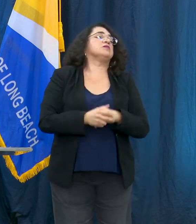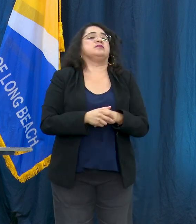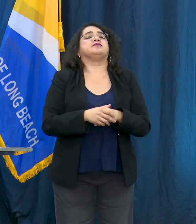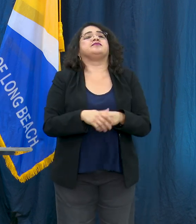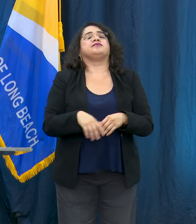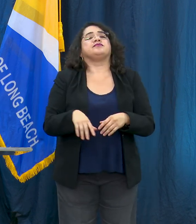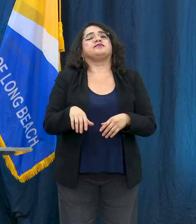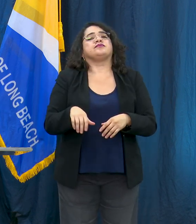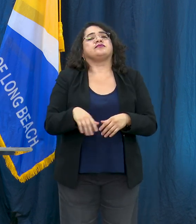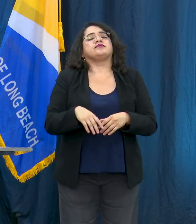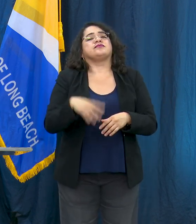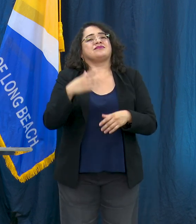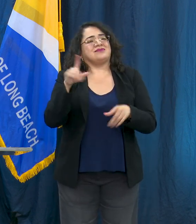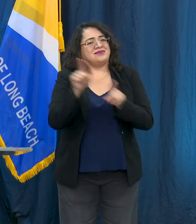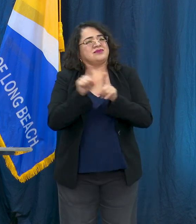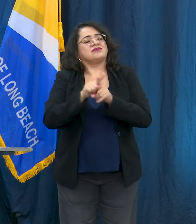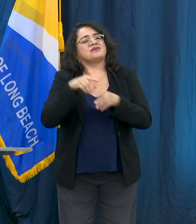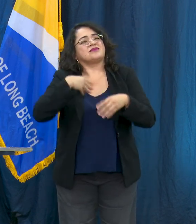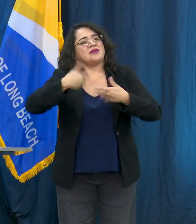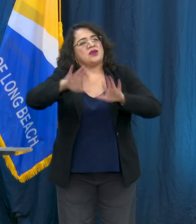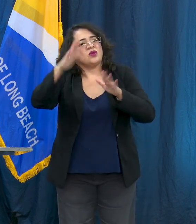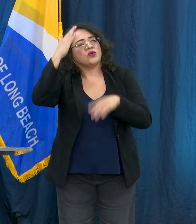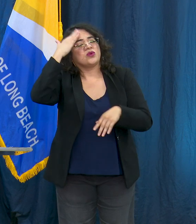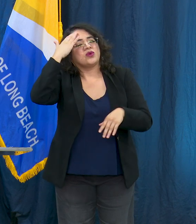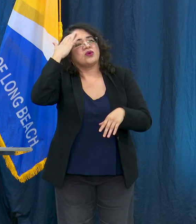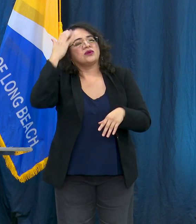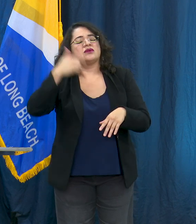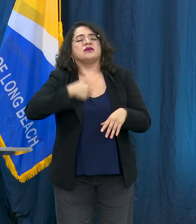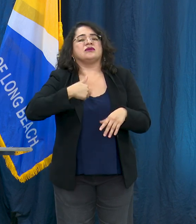about just the work that we're doing. I've talked a little bit in the